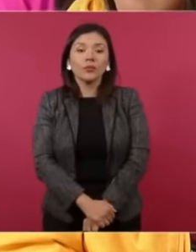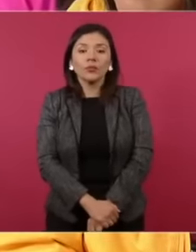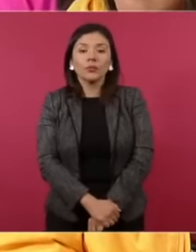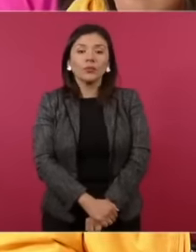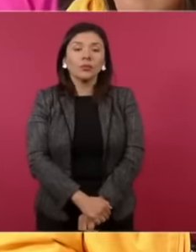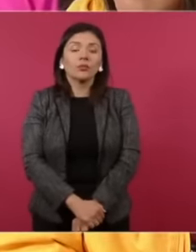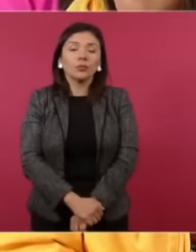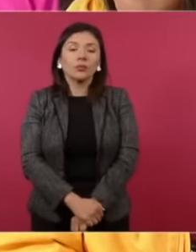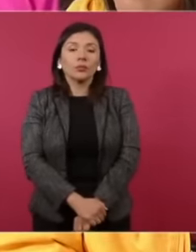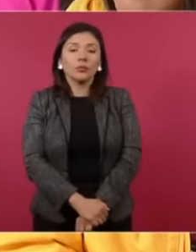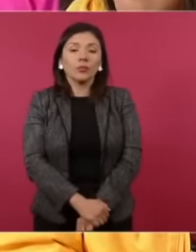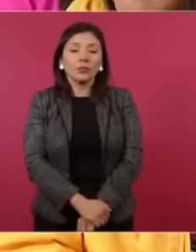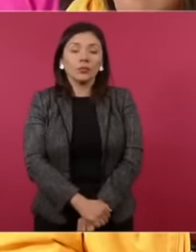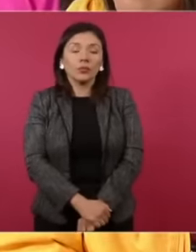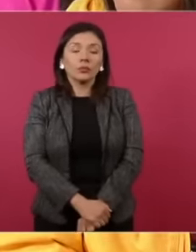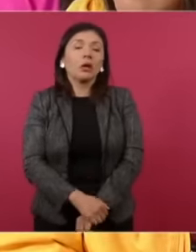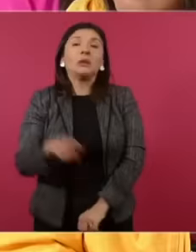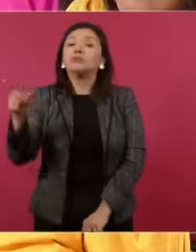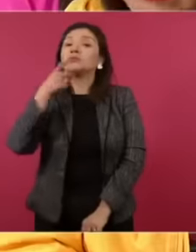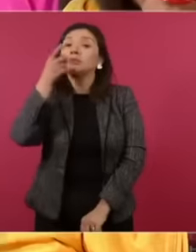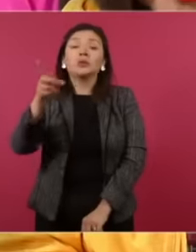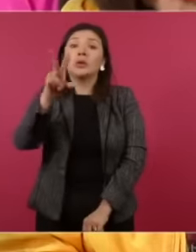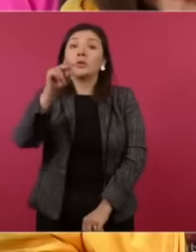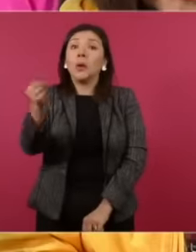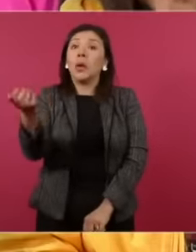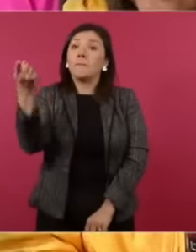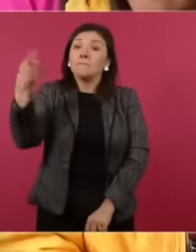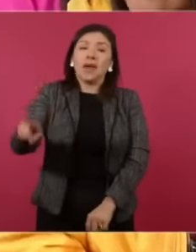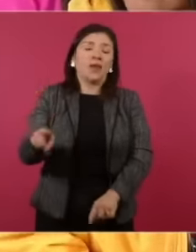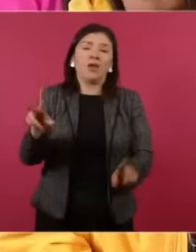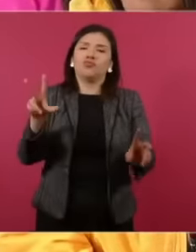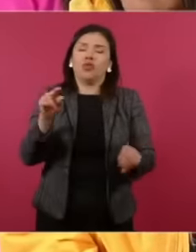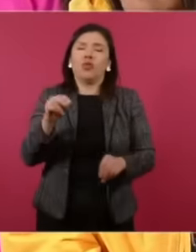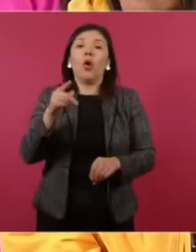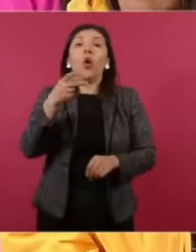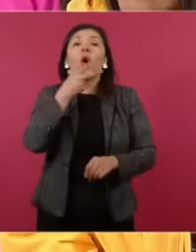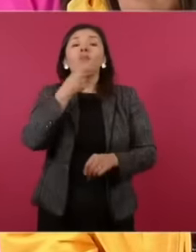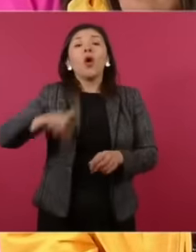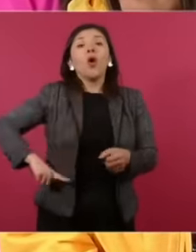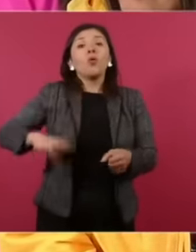they deny that they have received instructions, the governor-elect Alejandro Armenta has assured